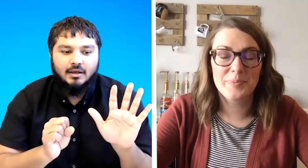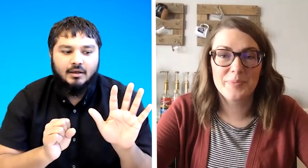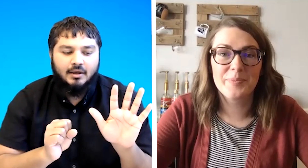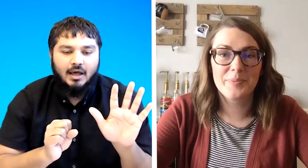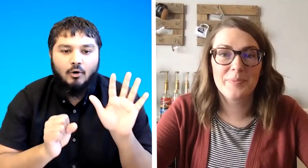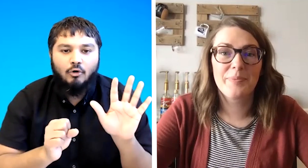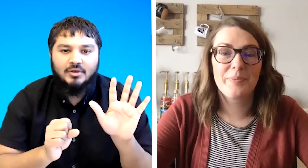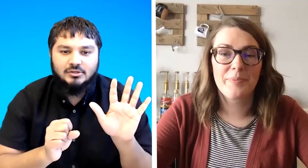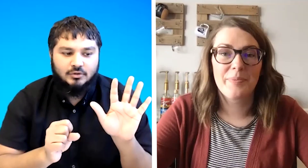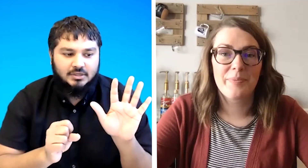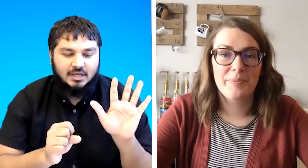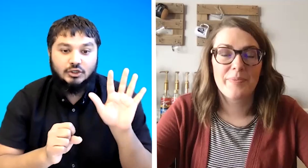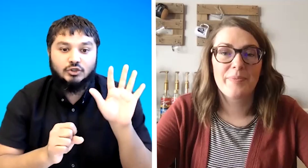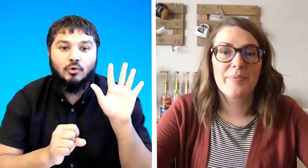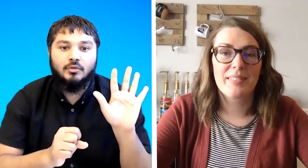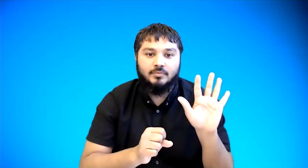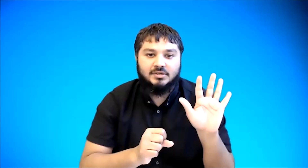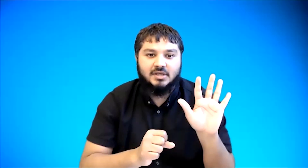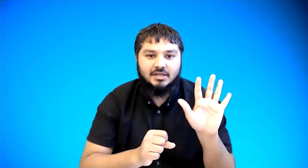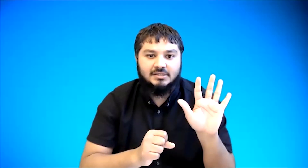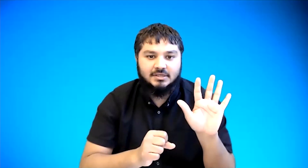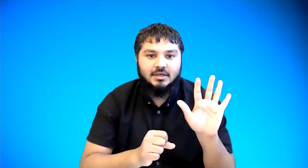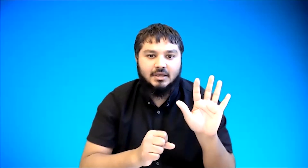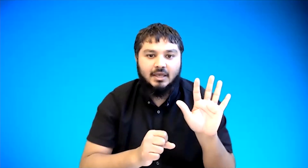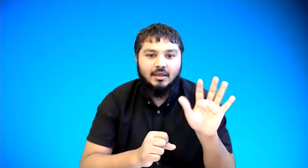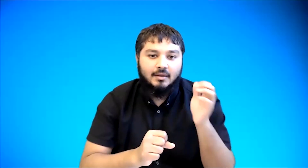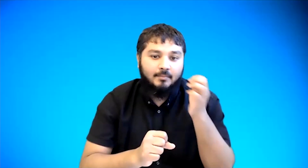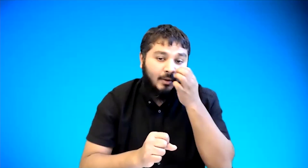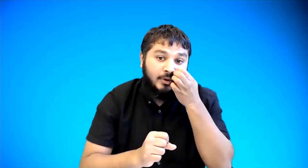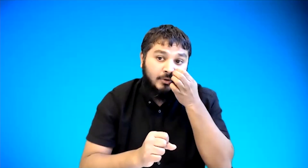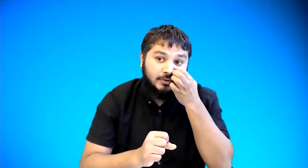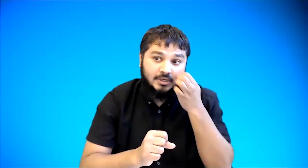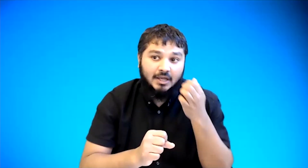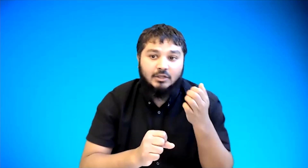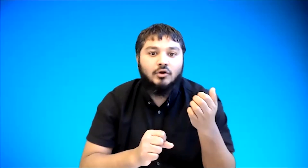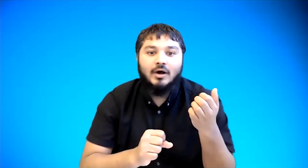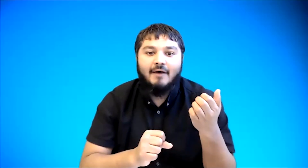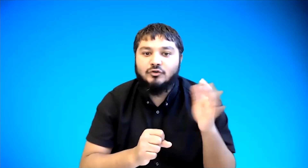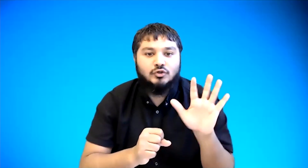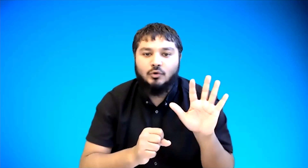uh i always do this i show them the signs okay but when you're signing you don't have to show